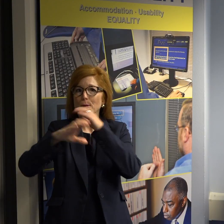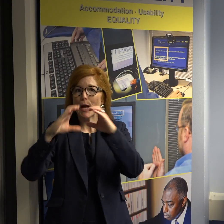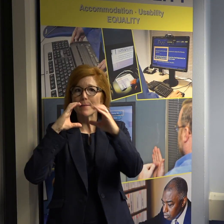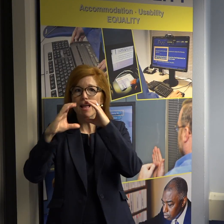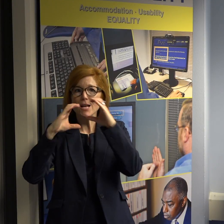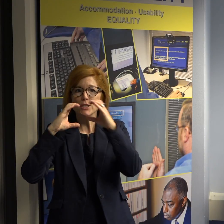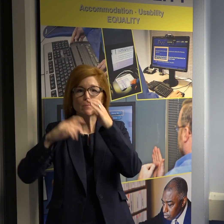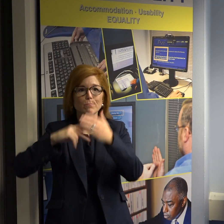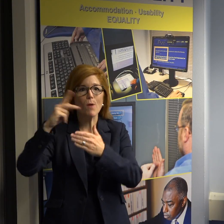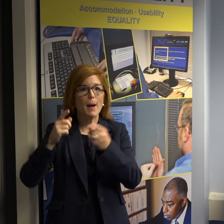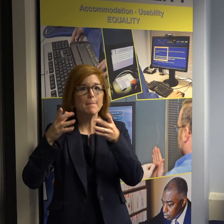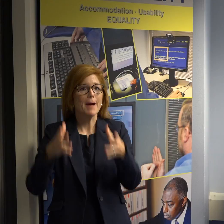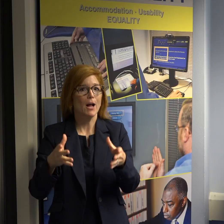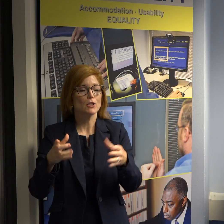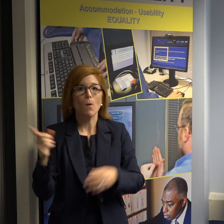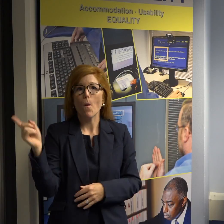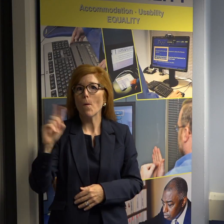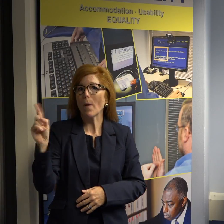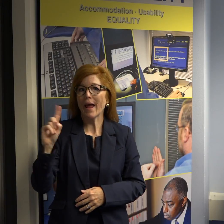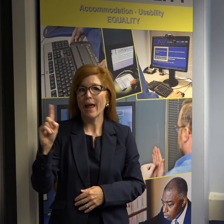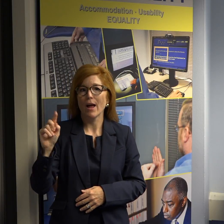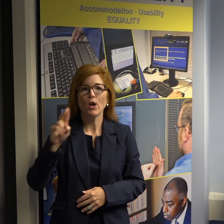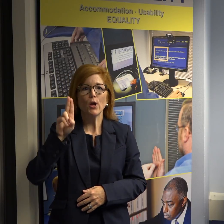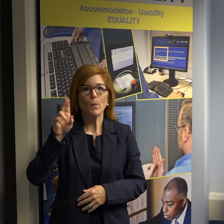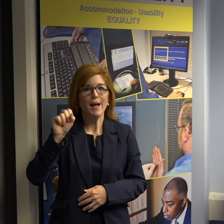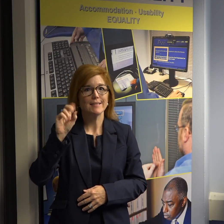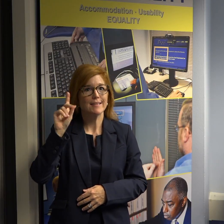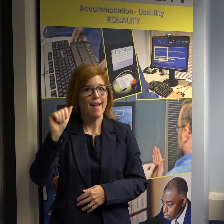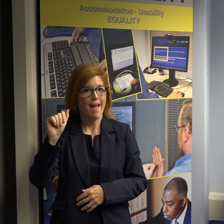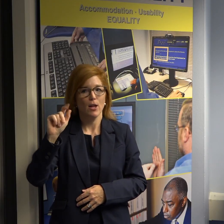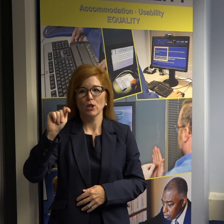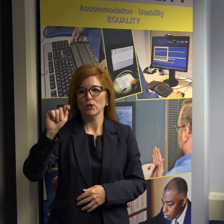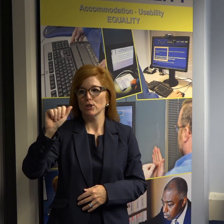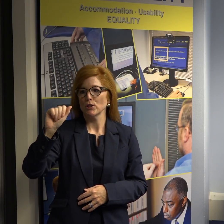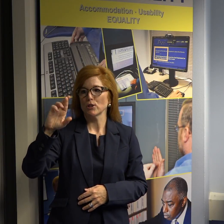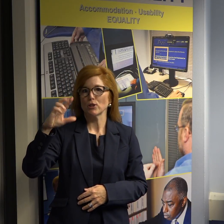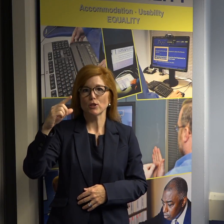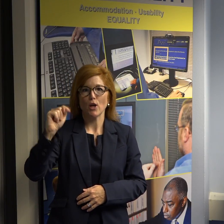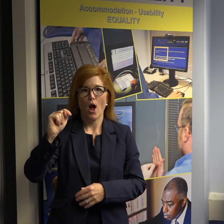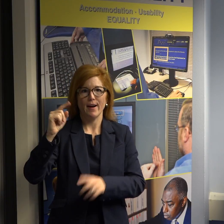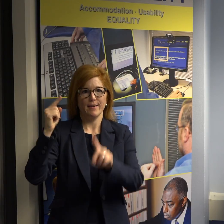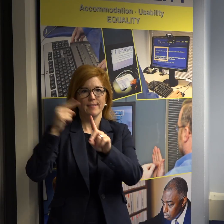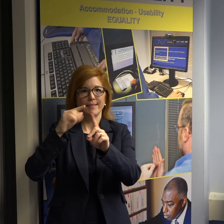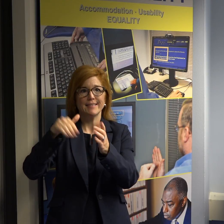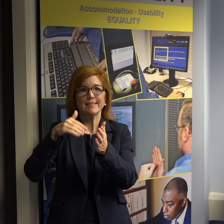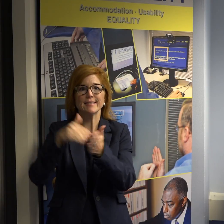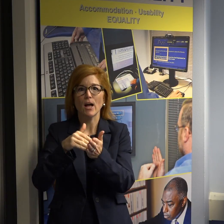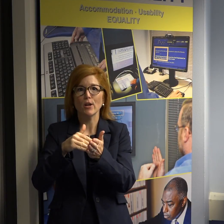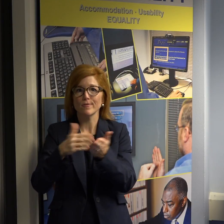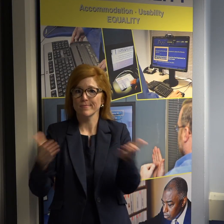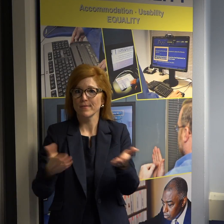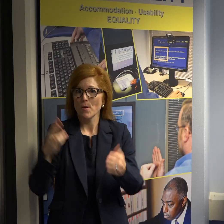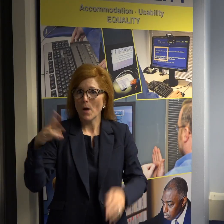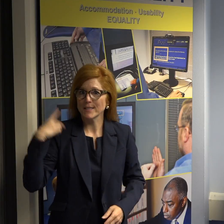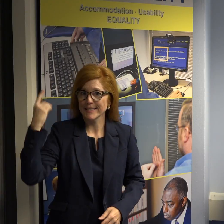I am the Accessible Communications Program Manager at the USDA TARGET Center